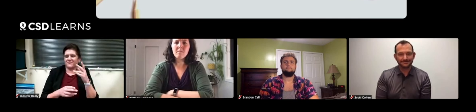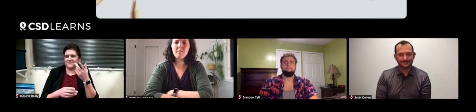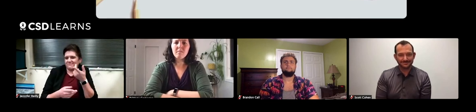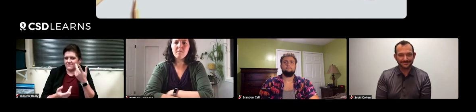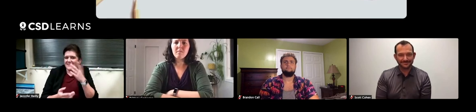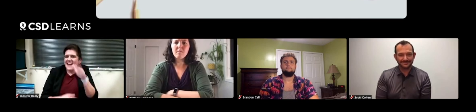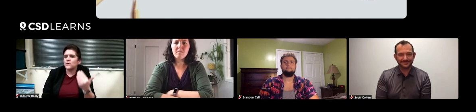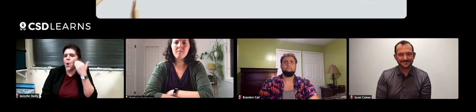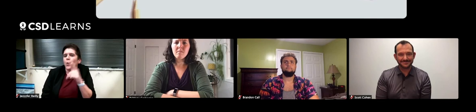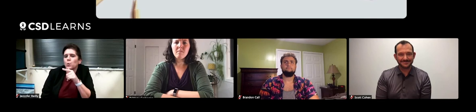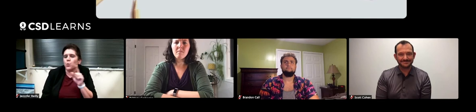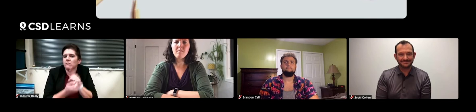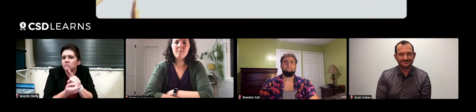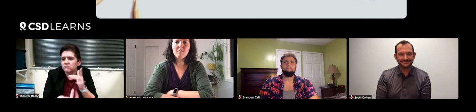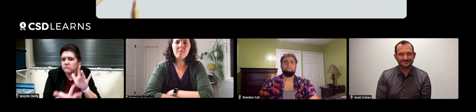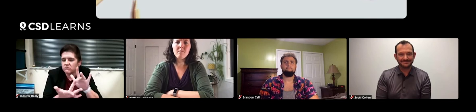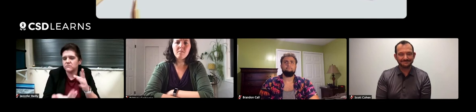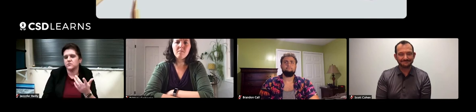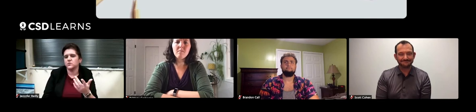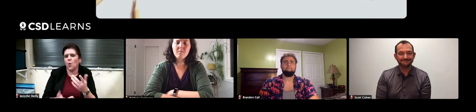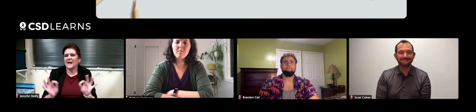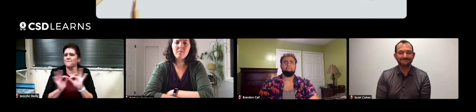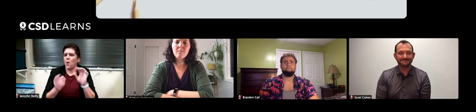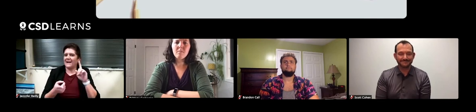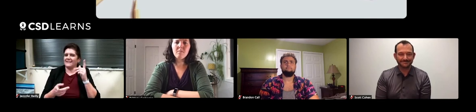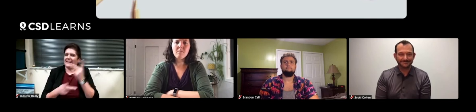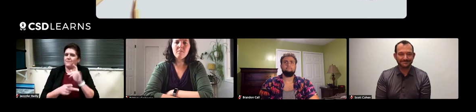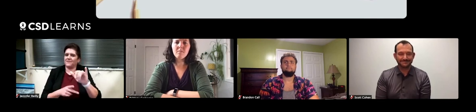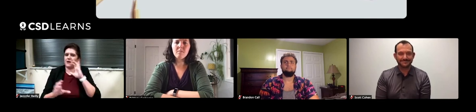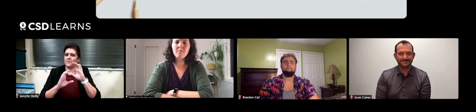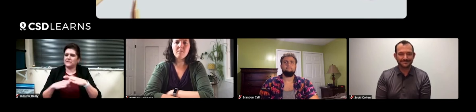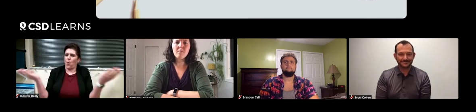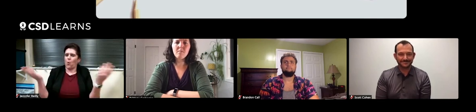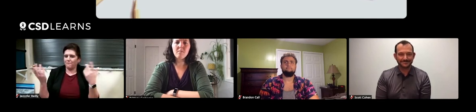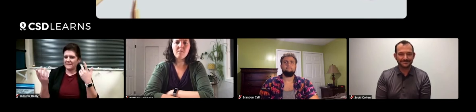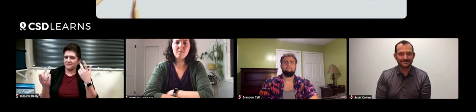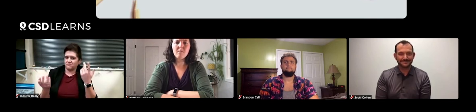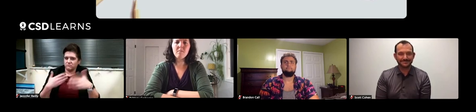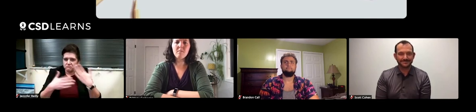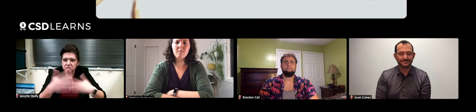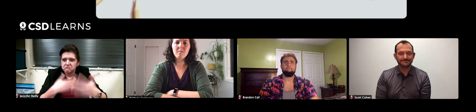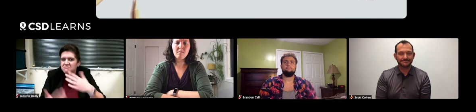As we mentioned, you never know who you know until you reach out to them and who they know. So keep that network open.